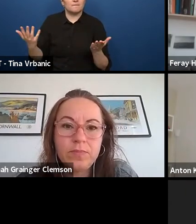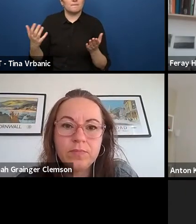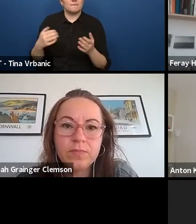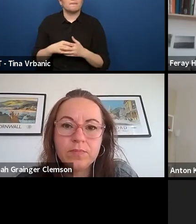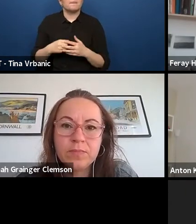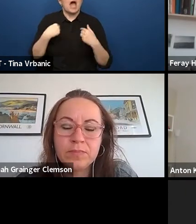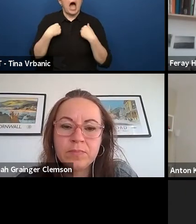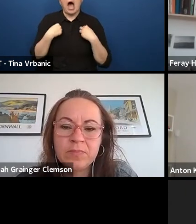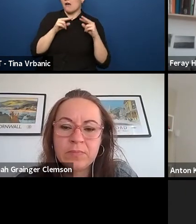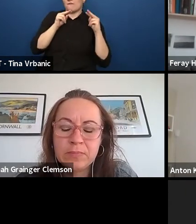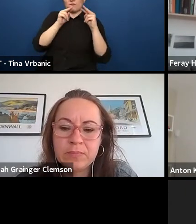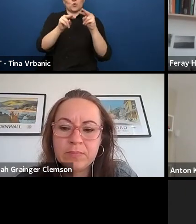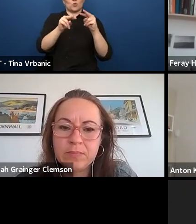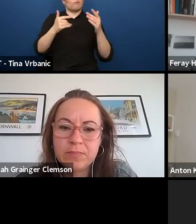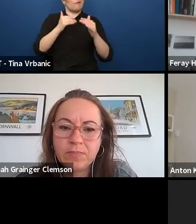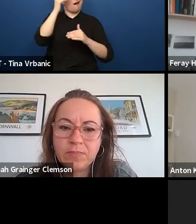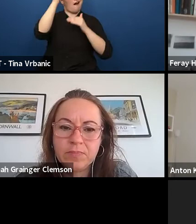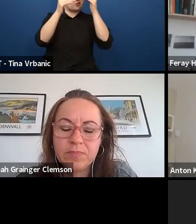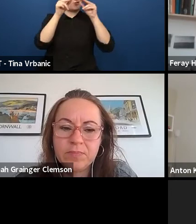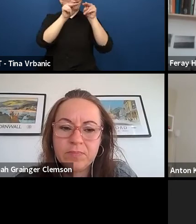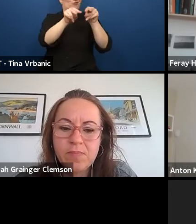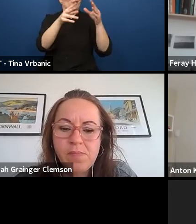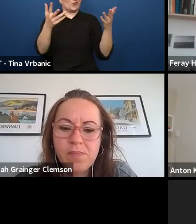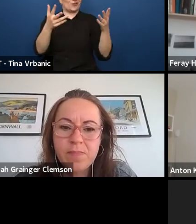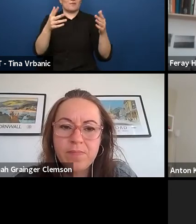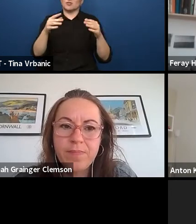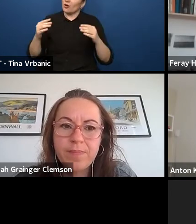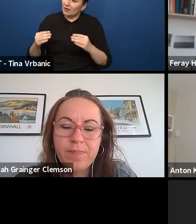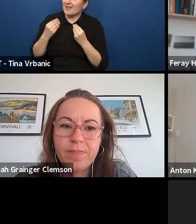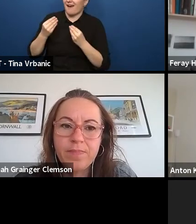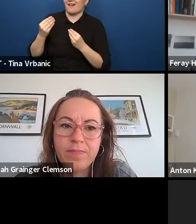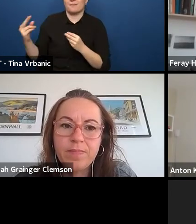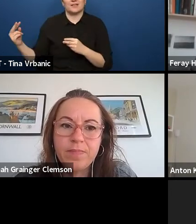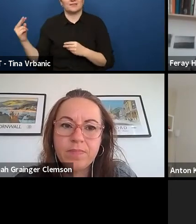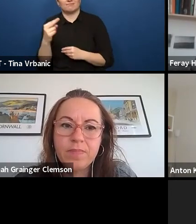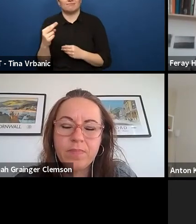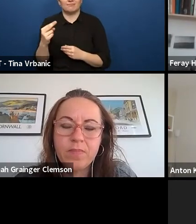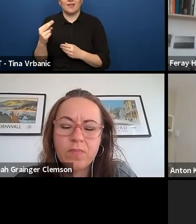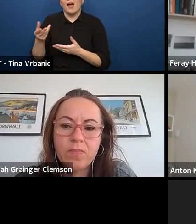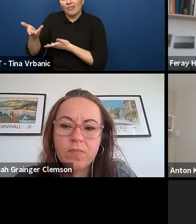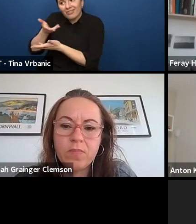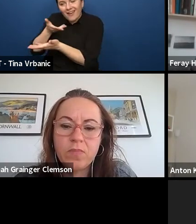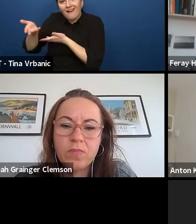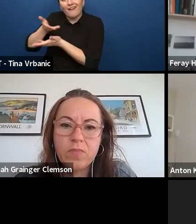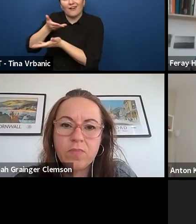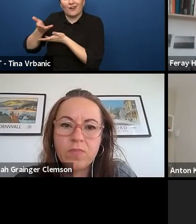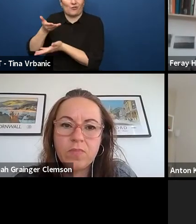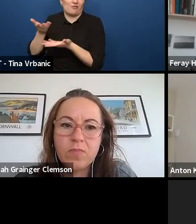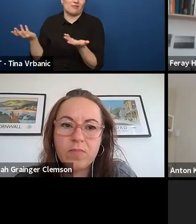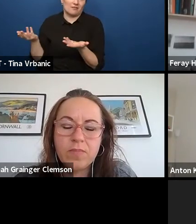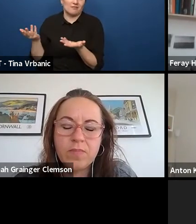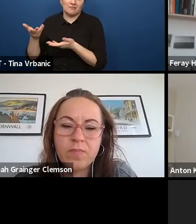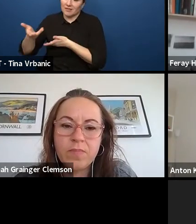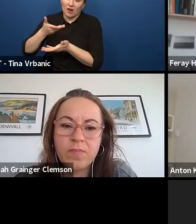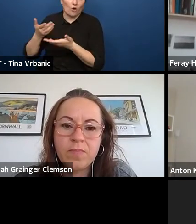So I need to dialogue to create performances that are in dialogue with them as well.